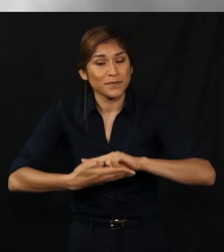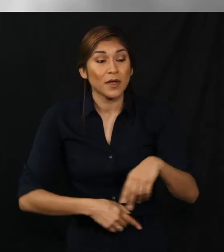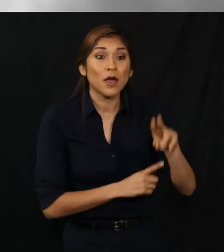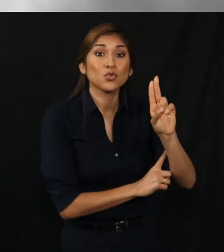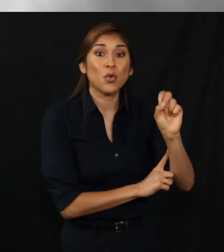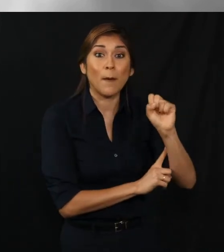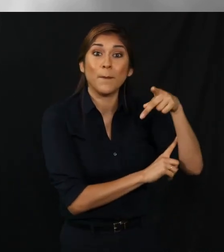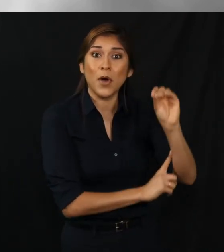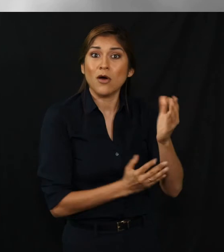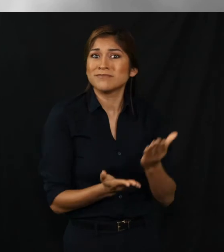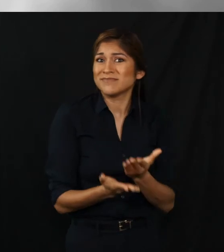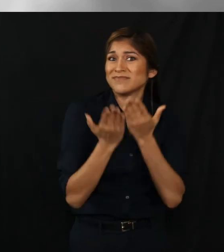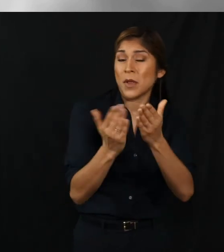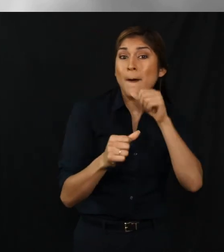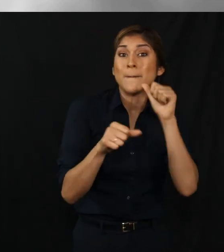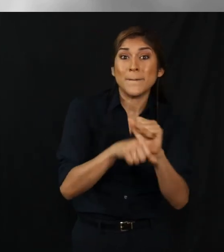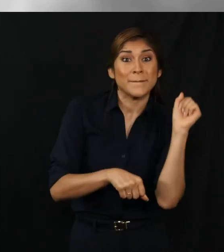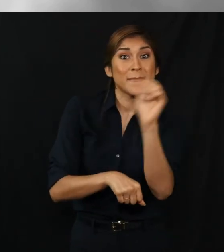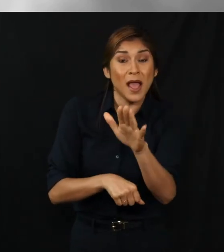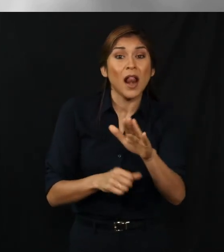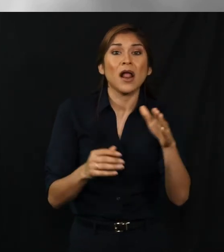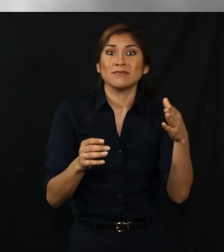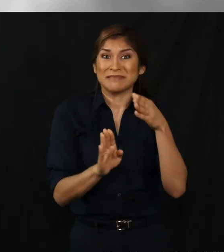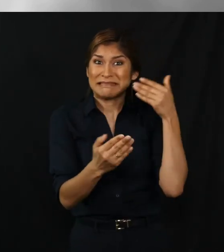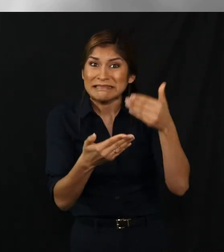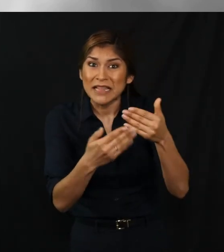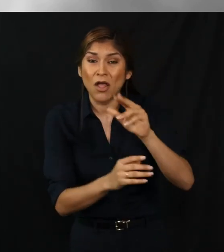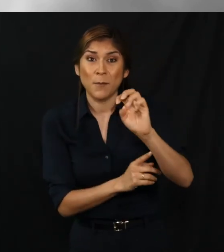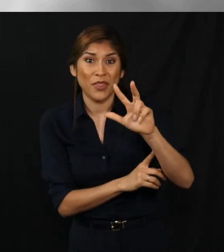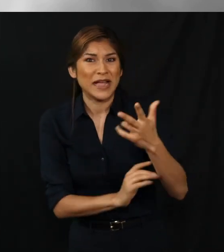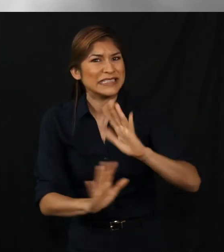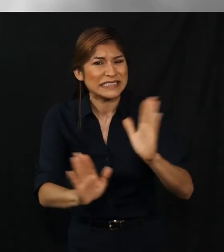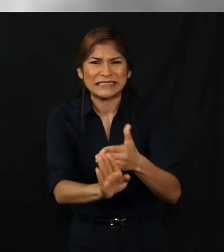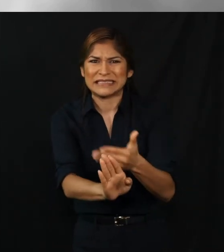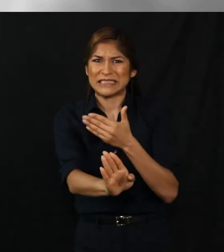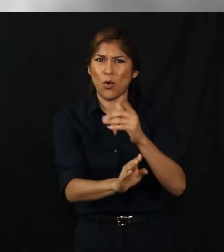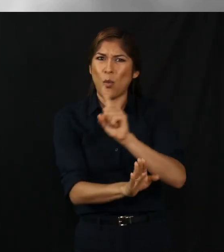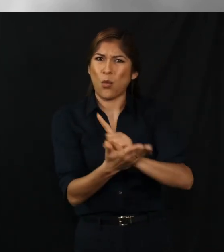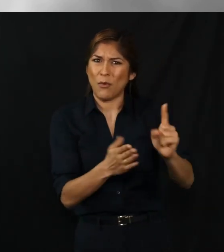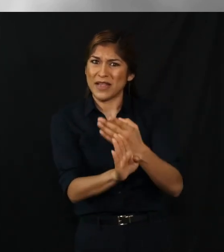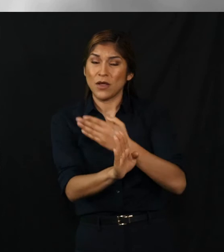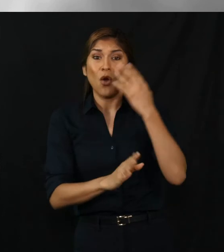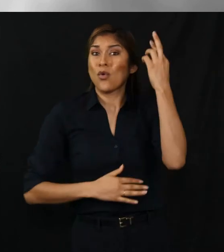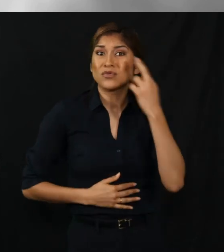The United States Post office recommends you mail your ballots back no later than a week